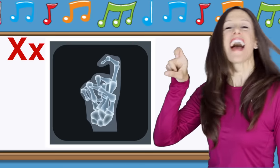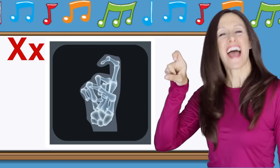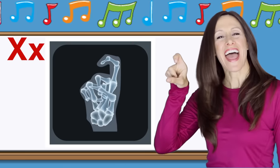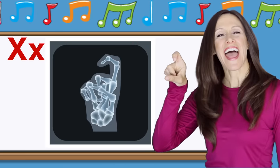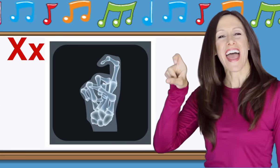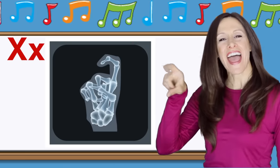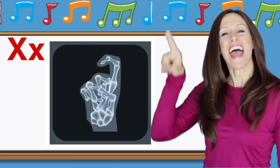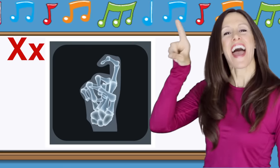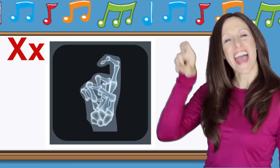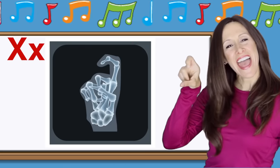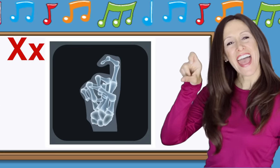X is for X-Ray